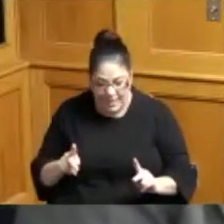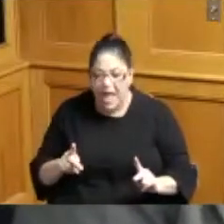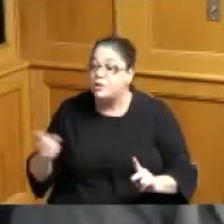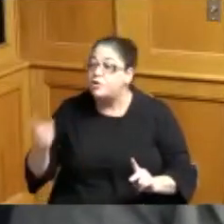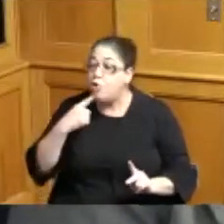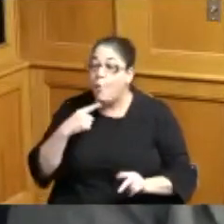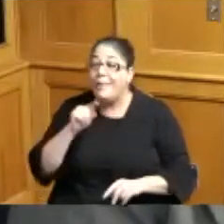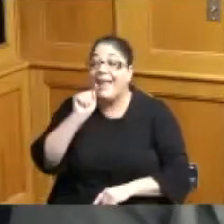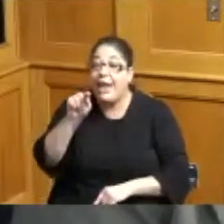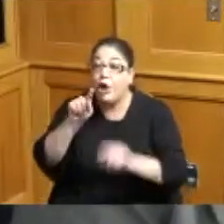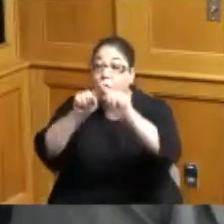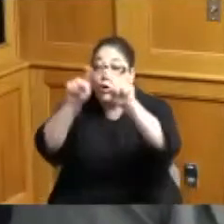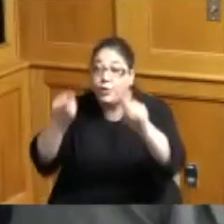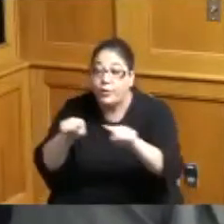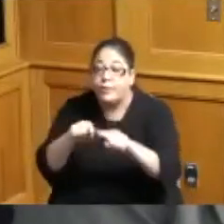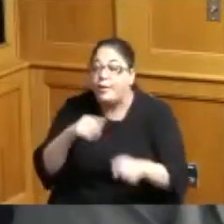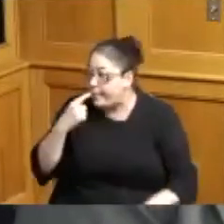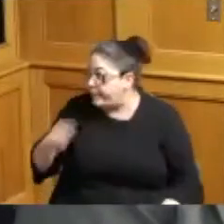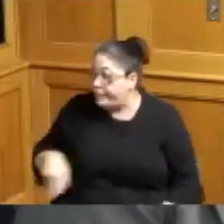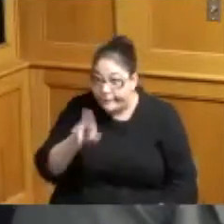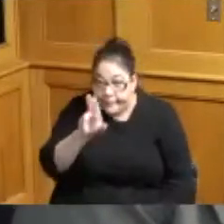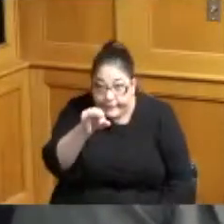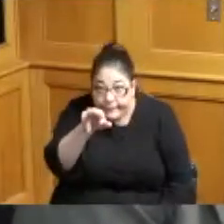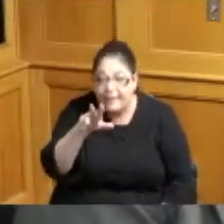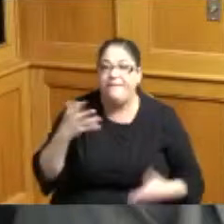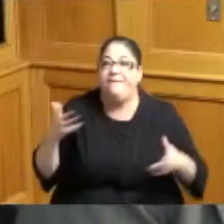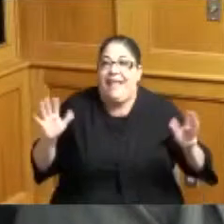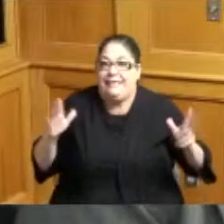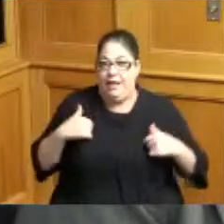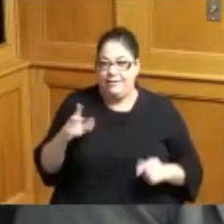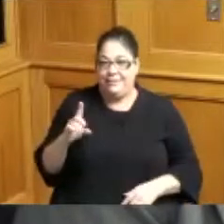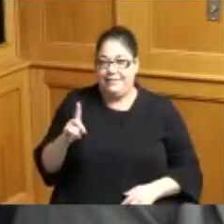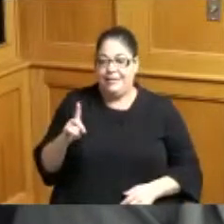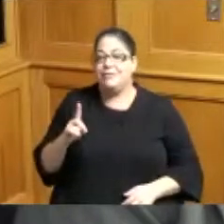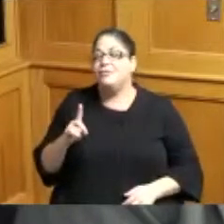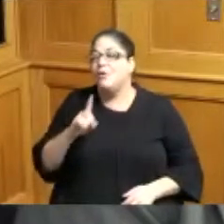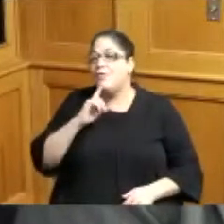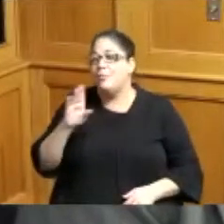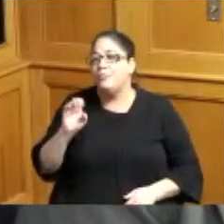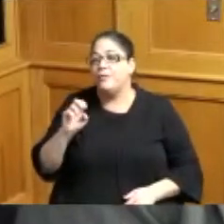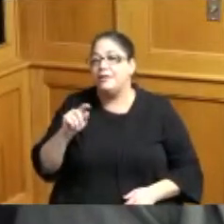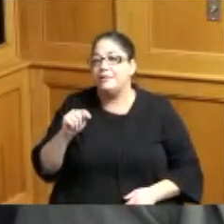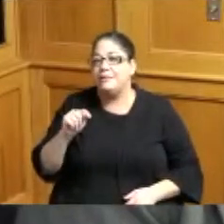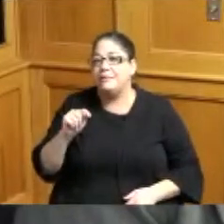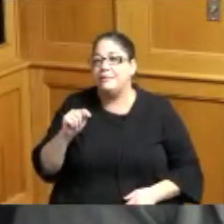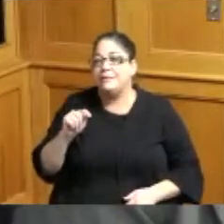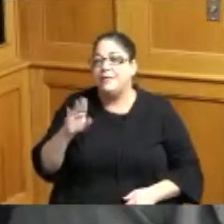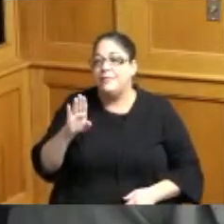me and I want to give a a big shout out to Brent Billingsley who helped me so I wouldn't mess up